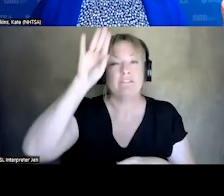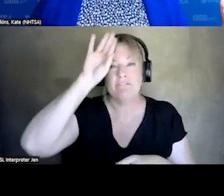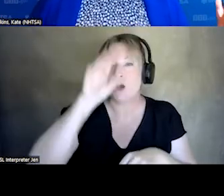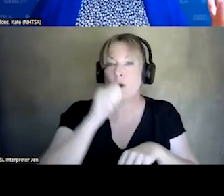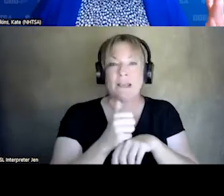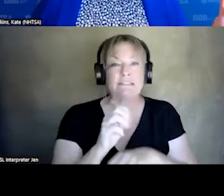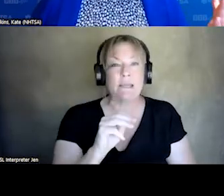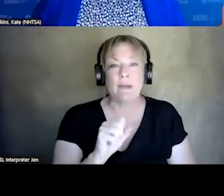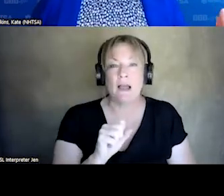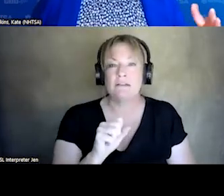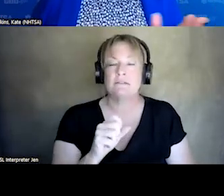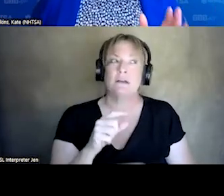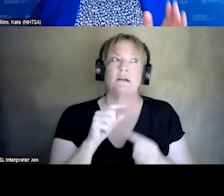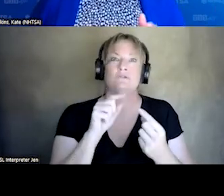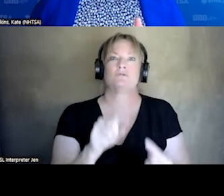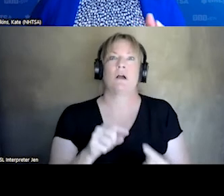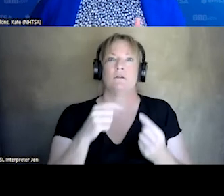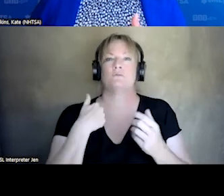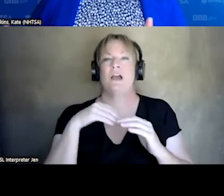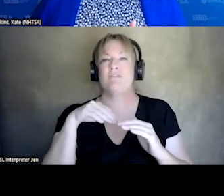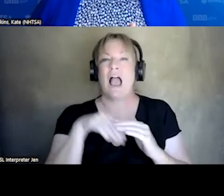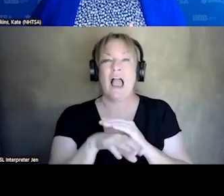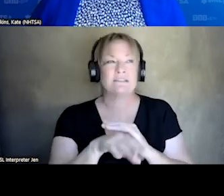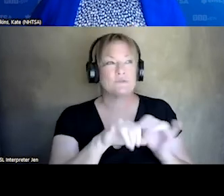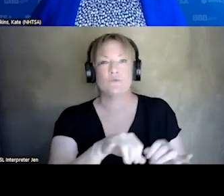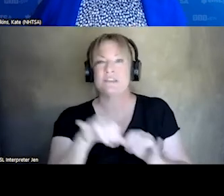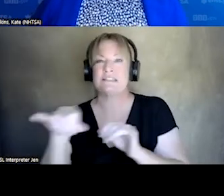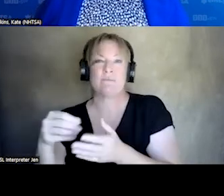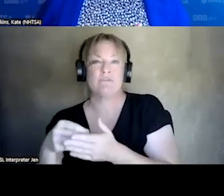THERE ARE STRUGGLES TO HAVE ACCESS TO THE SAME FUNDING STREAMS THAT FIRE BASED WILL HAVE.